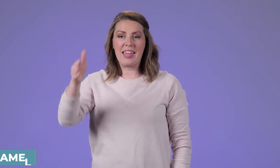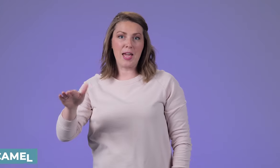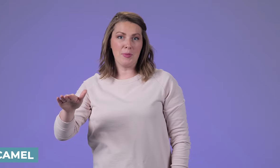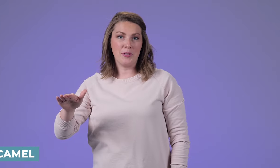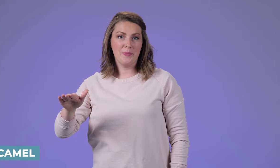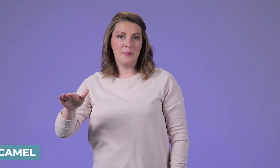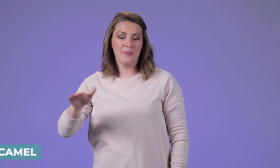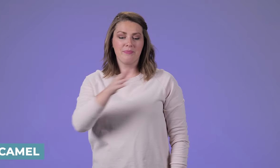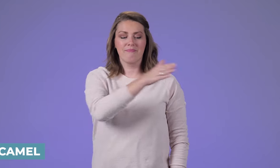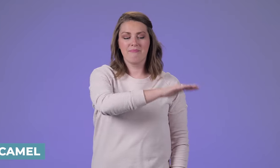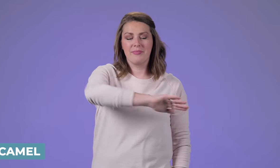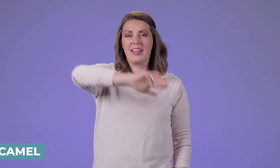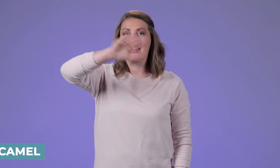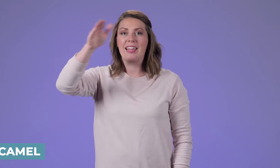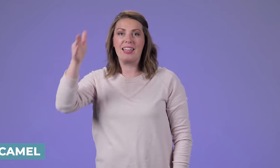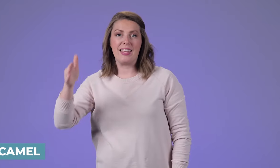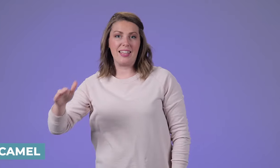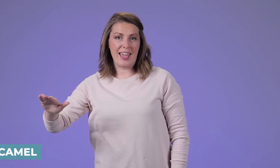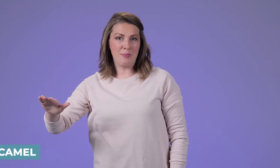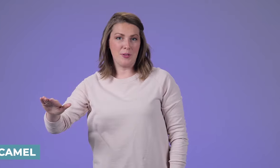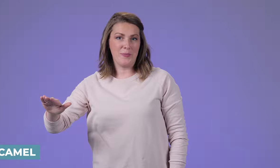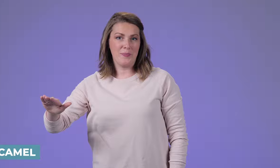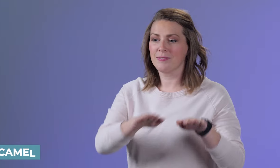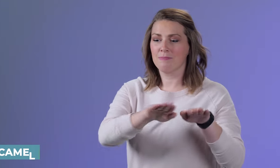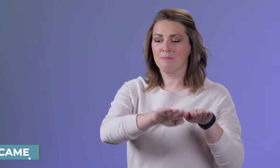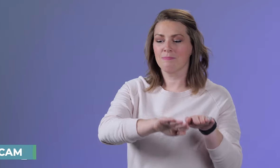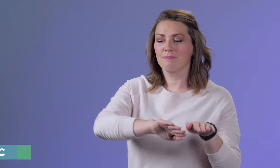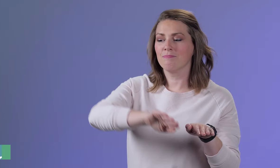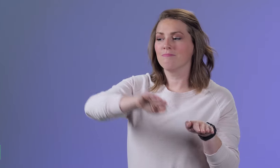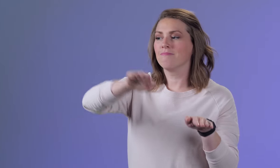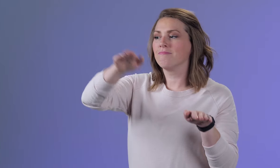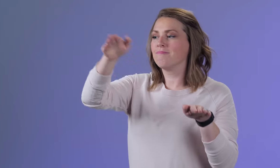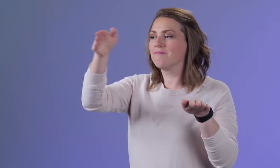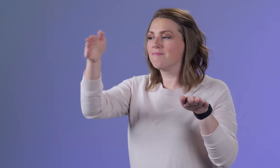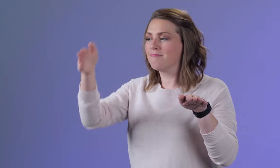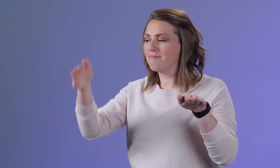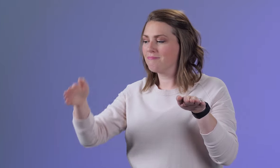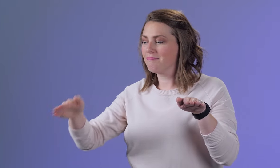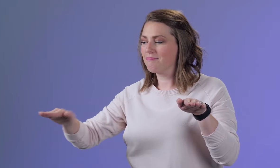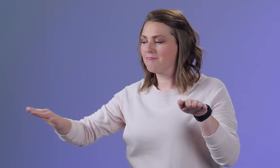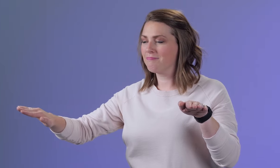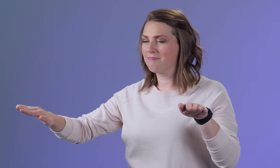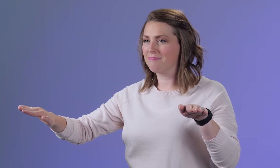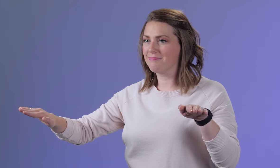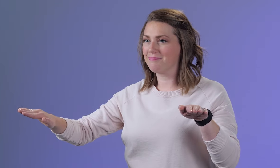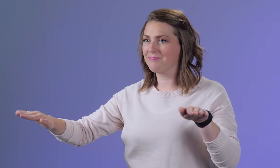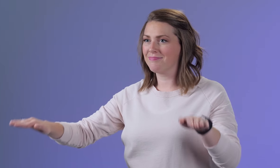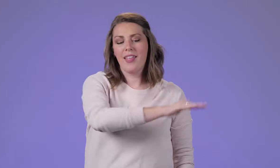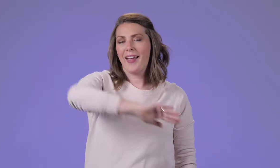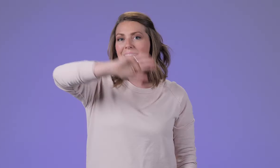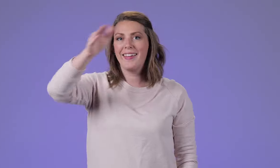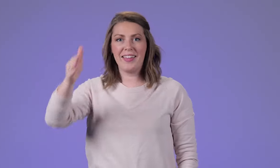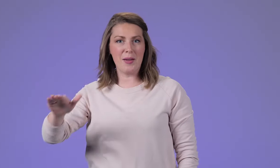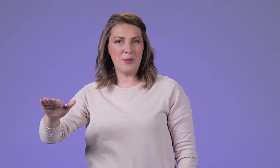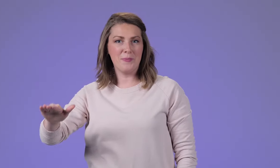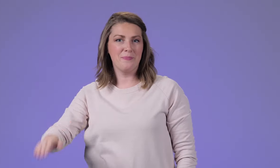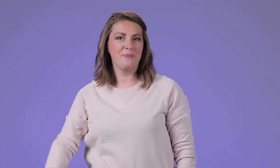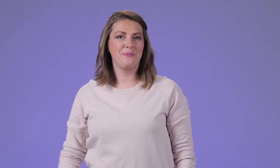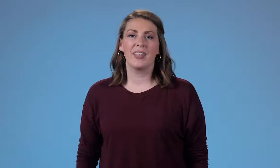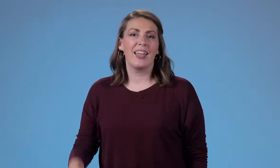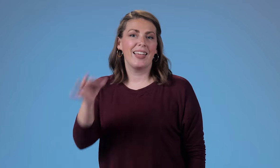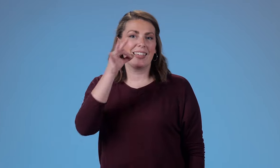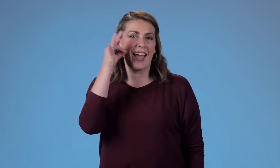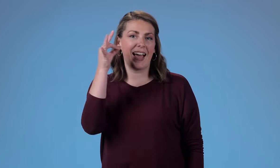'Camel, camel', you're showing the shape of a camel's hump 'camel.' 'Cat,